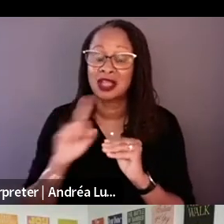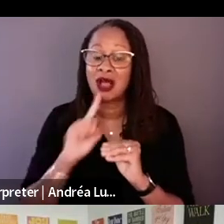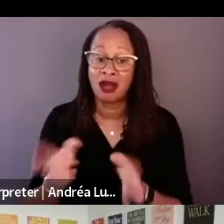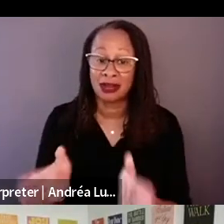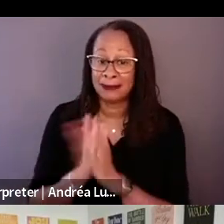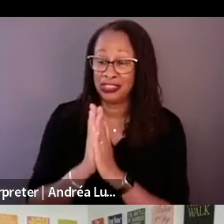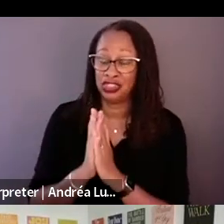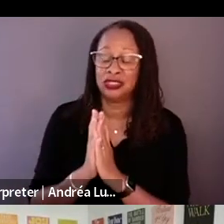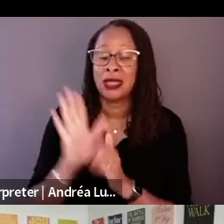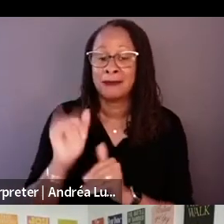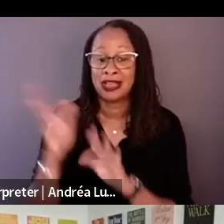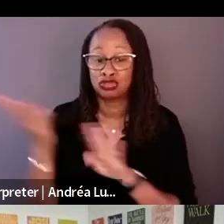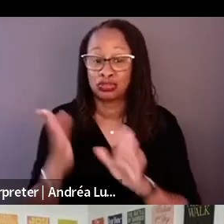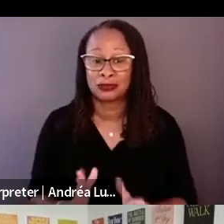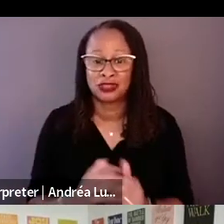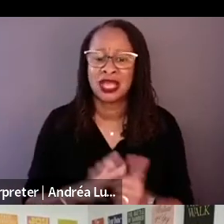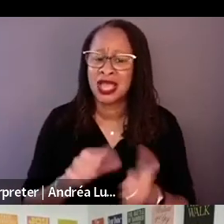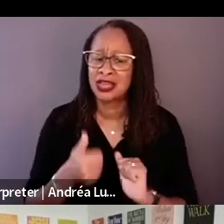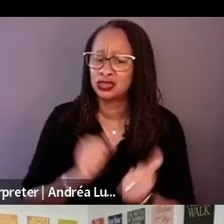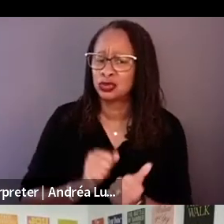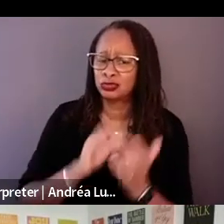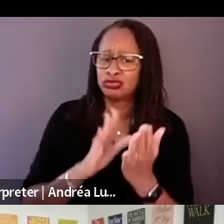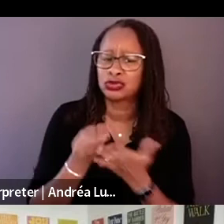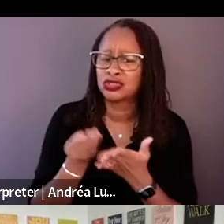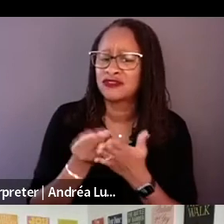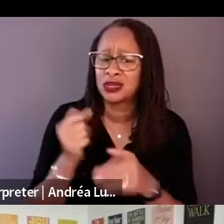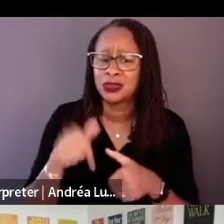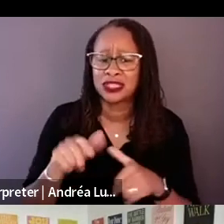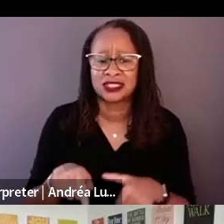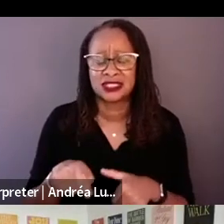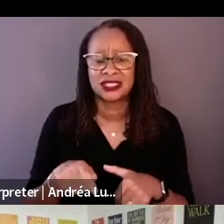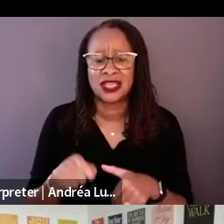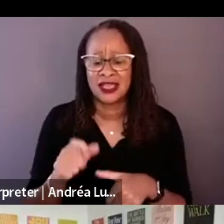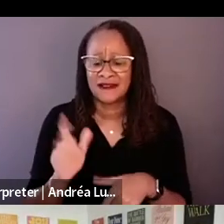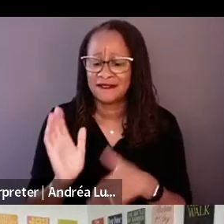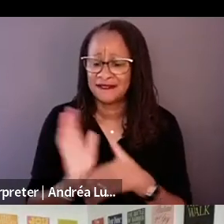Cannot get grants for a film like this, can you?